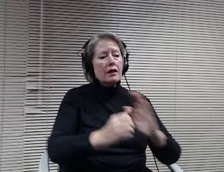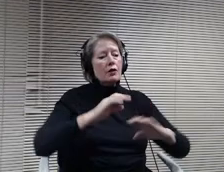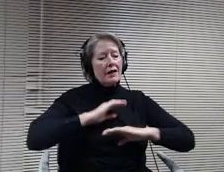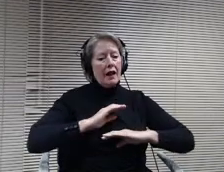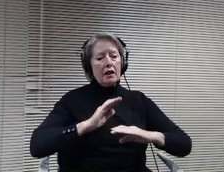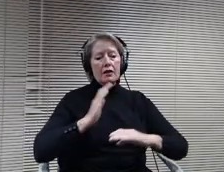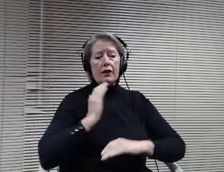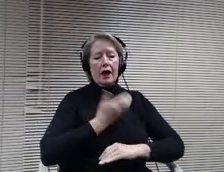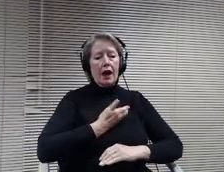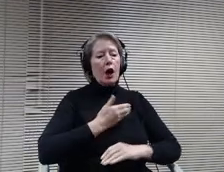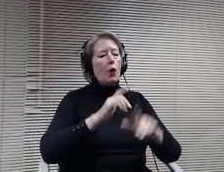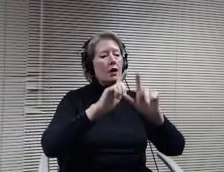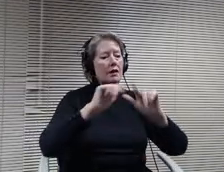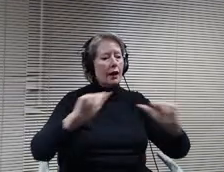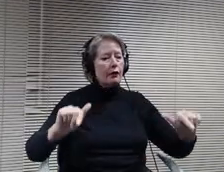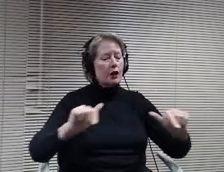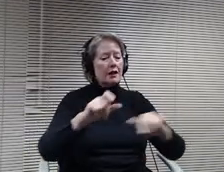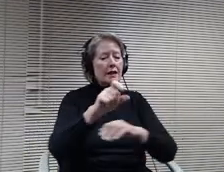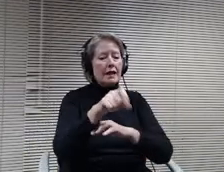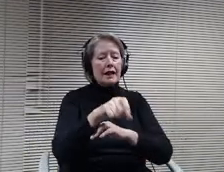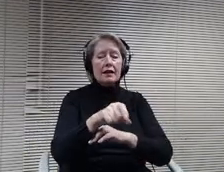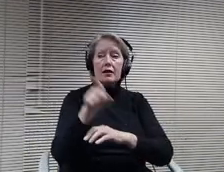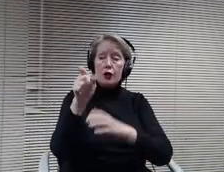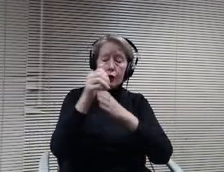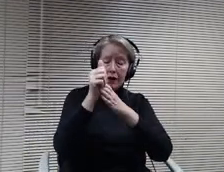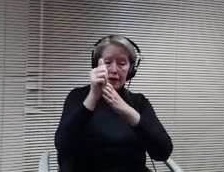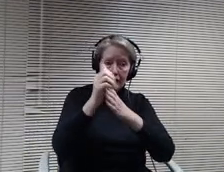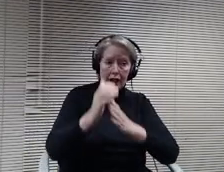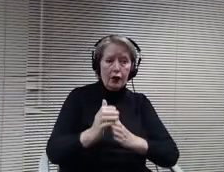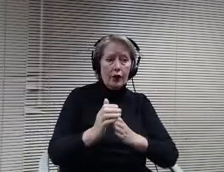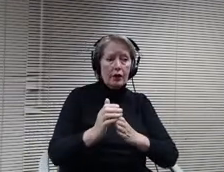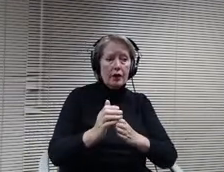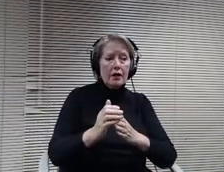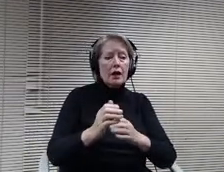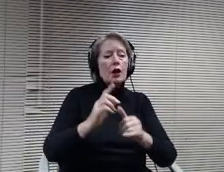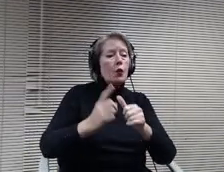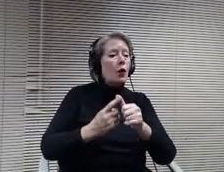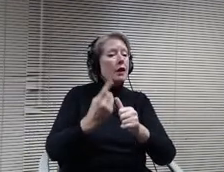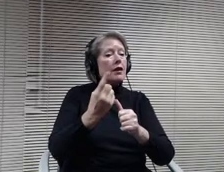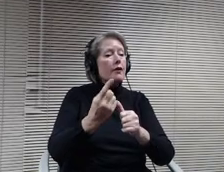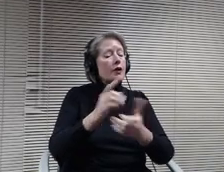schools we've heard from this way. Taking this much of a proactive approach and I appreciate all your doing to